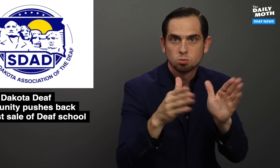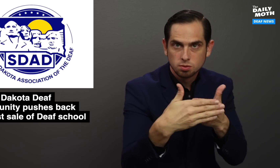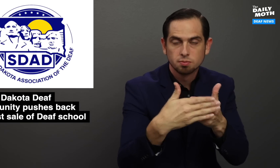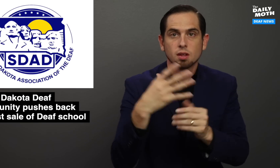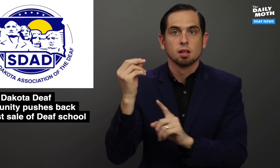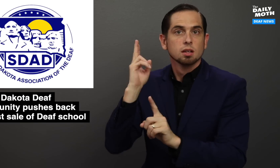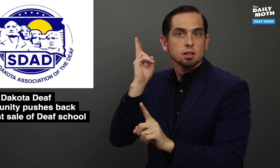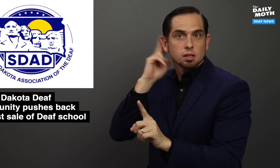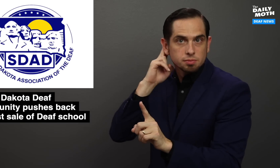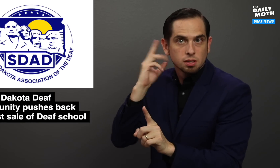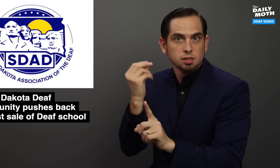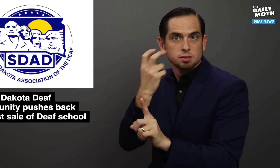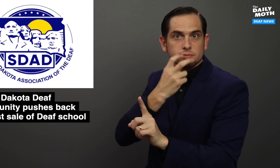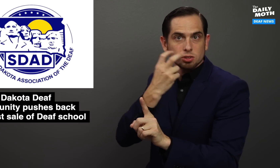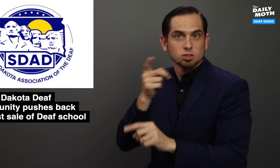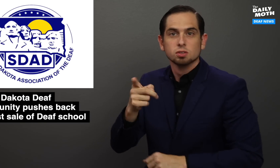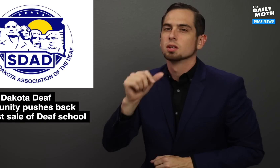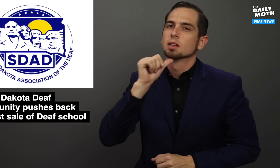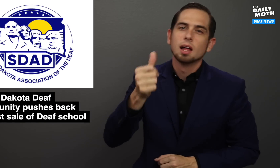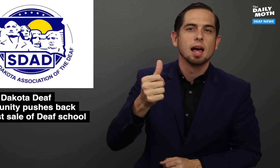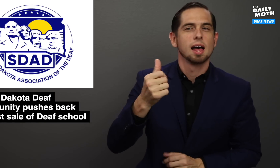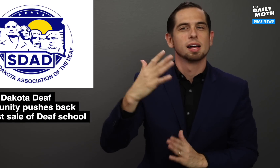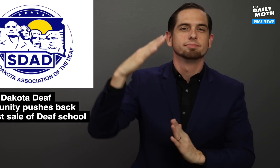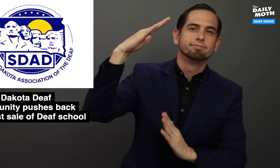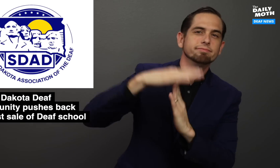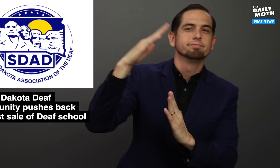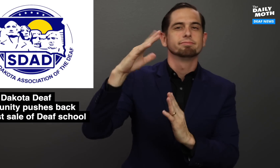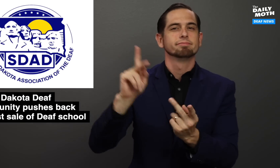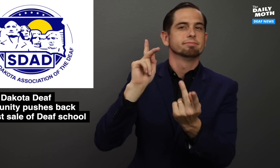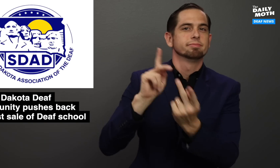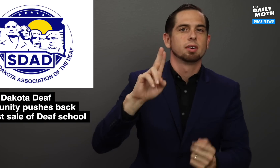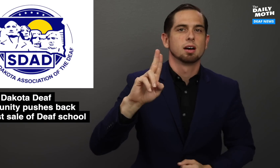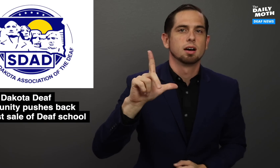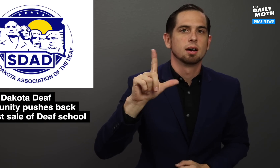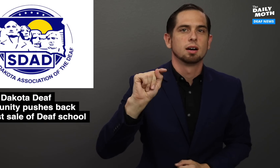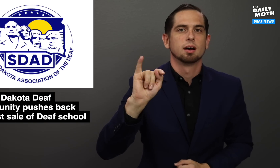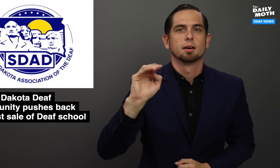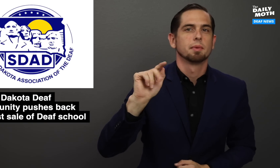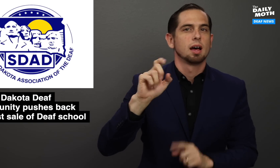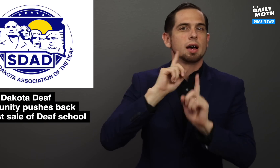classrooms and cochlear implants and speech are not ultimate